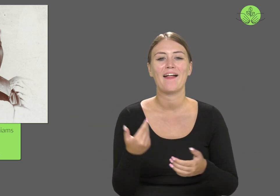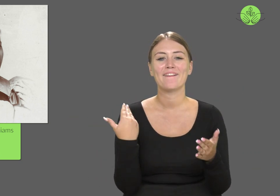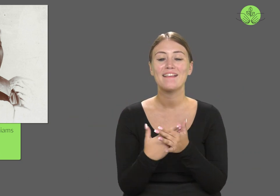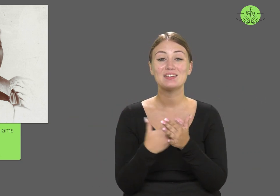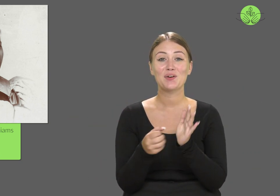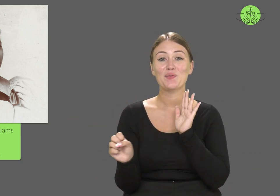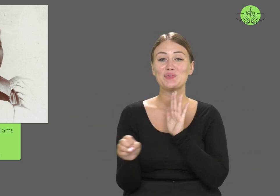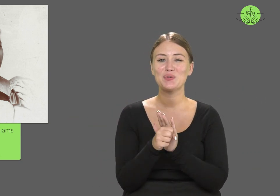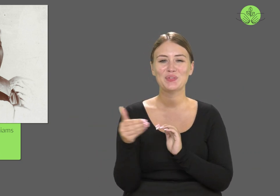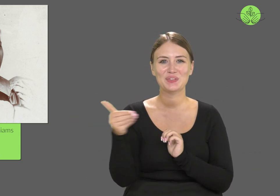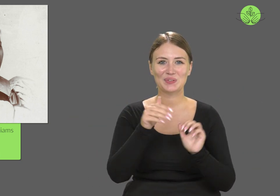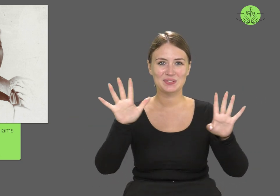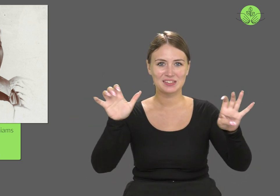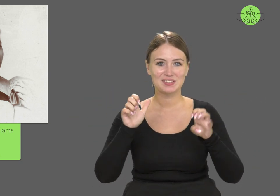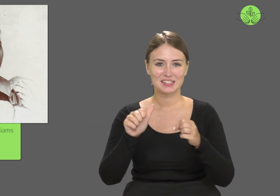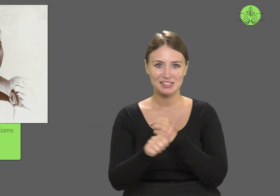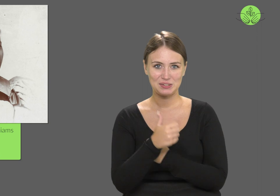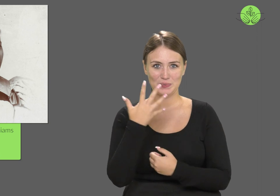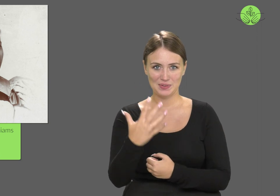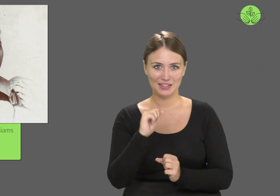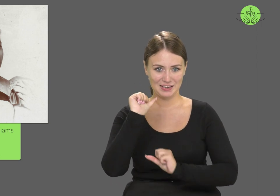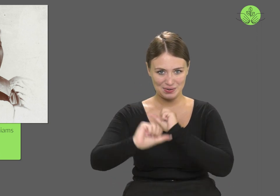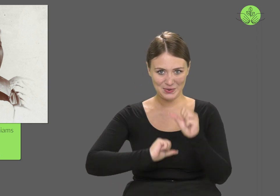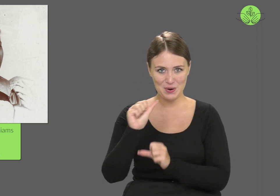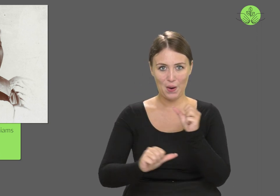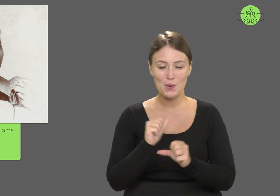because until 1965,